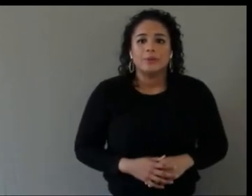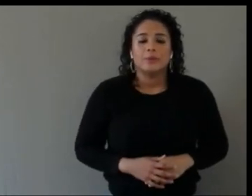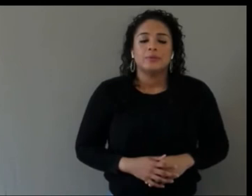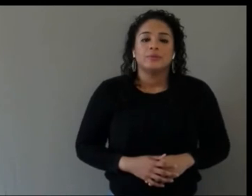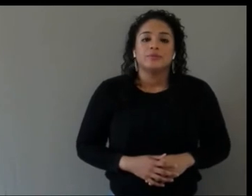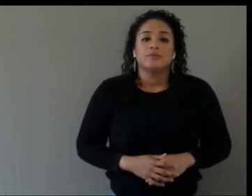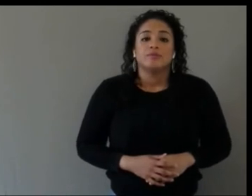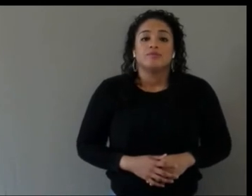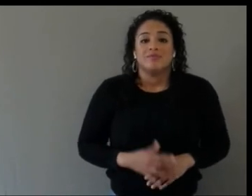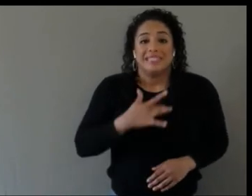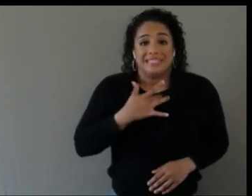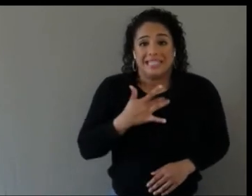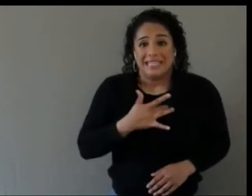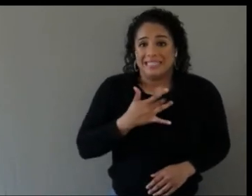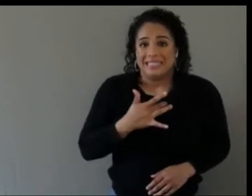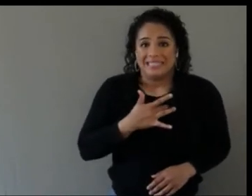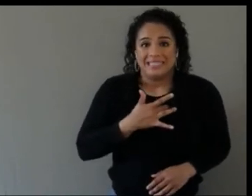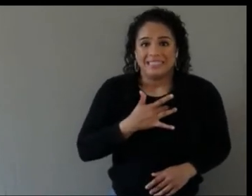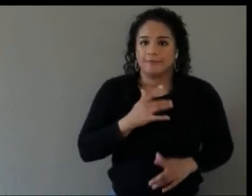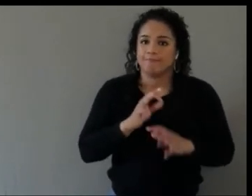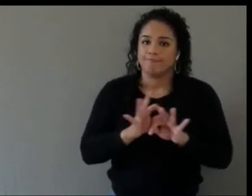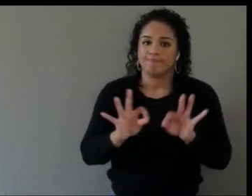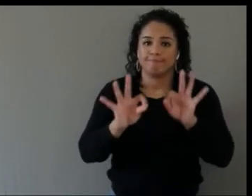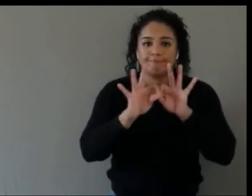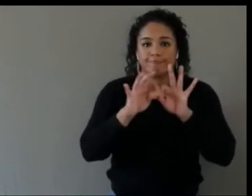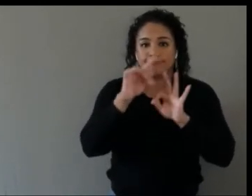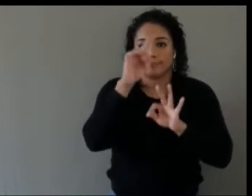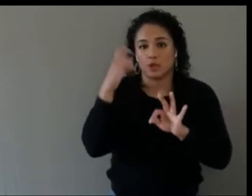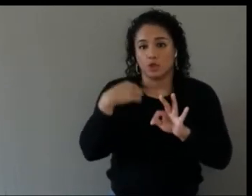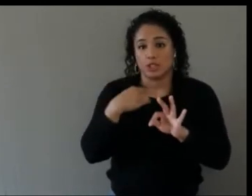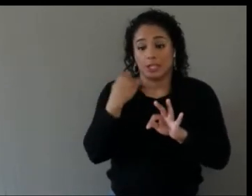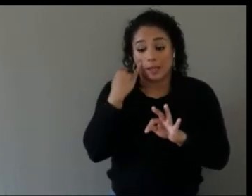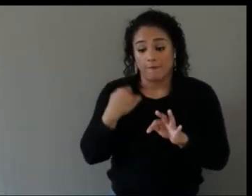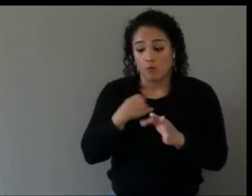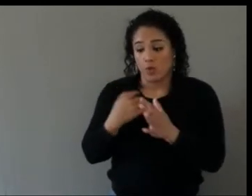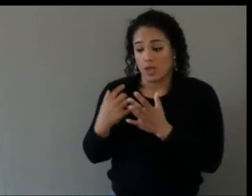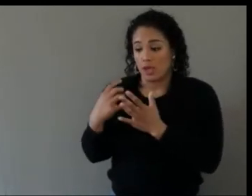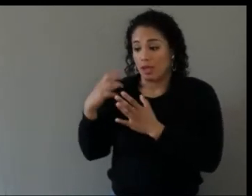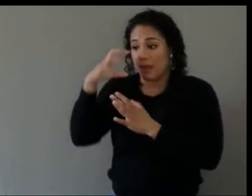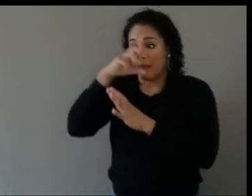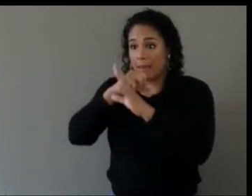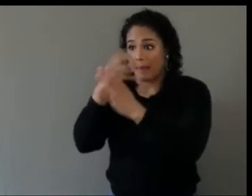gaps that we have once we move away from in-person research, and we're doing more remote research.